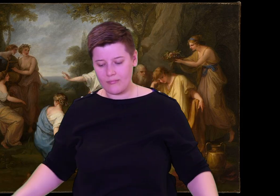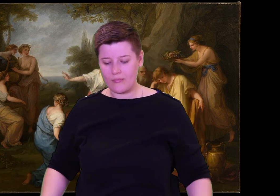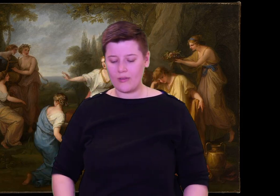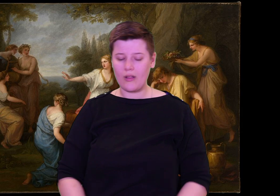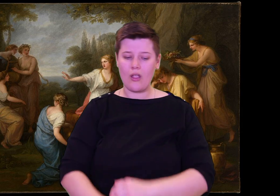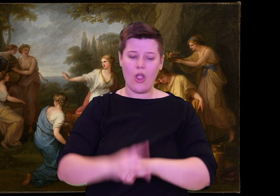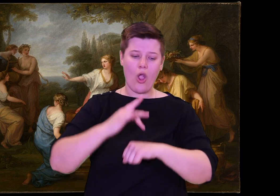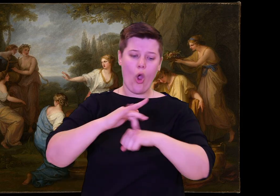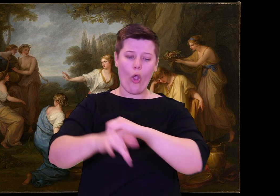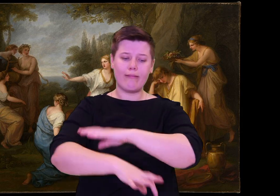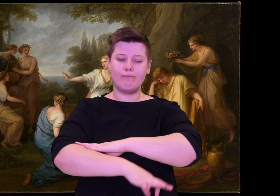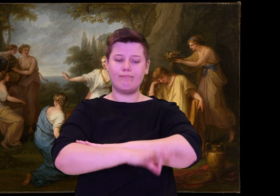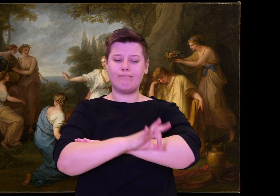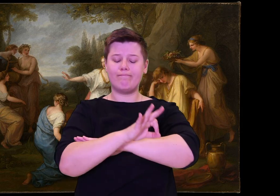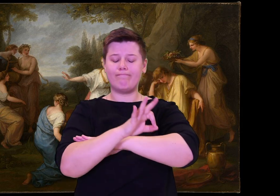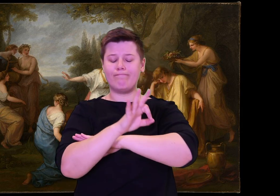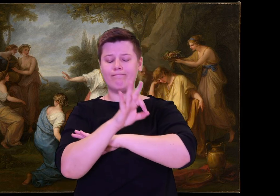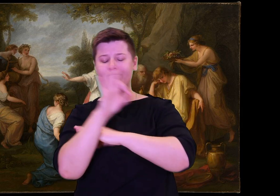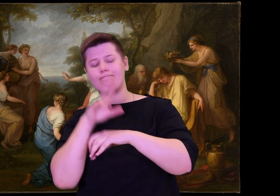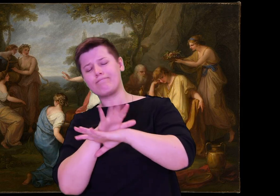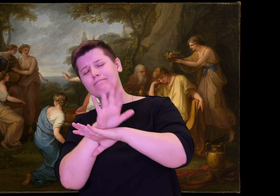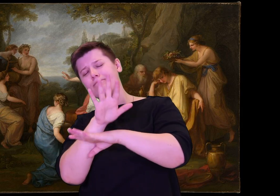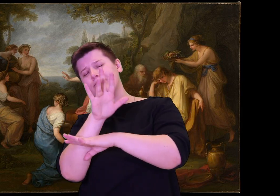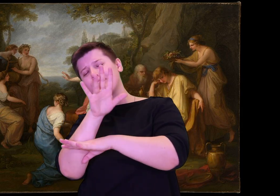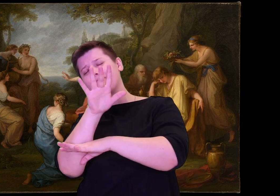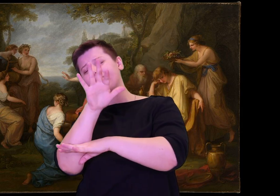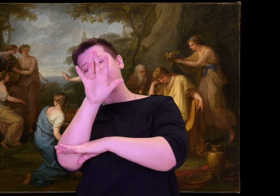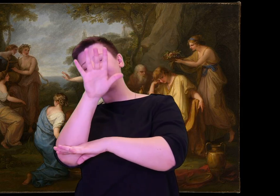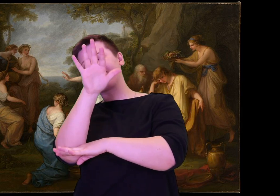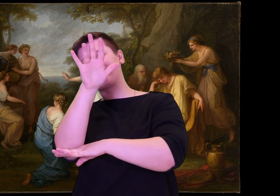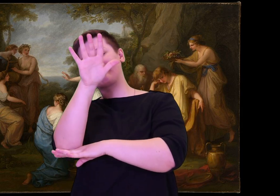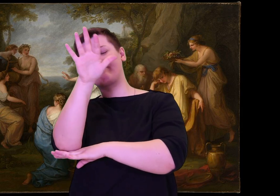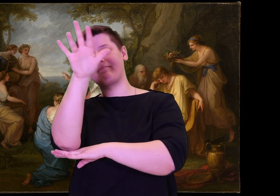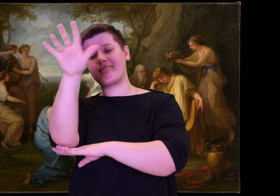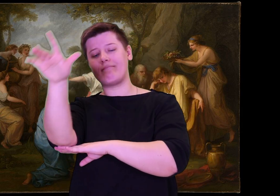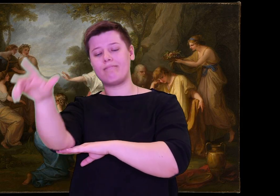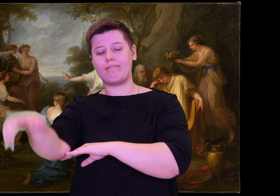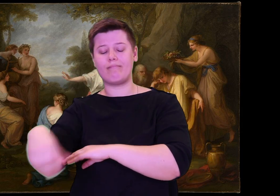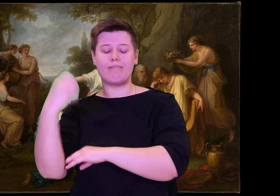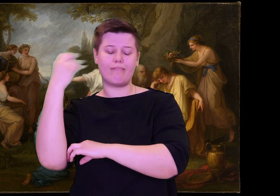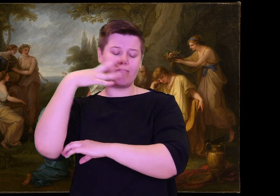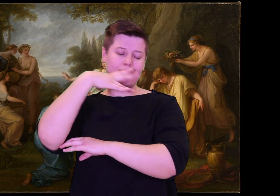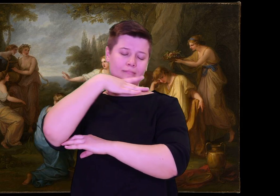They were sitting calmly, listening to the poet, who sang how Athena cursed